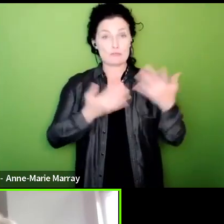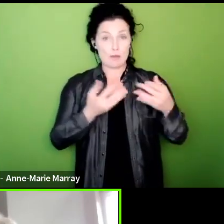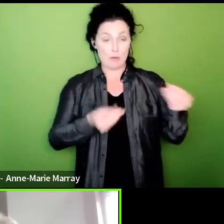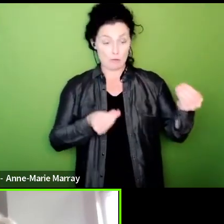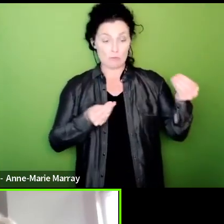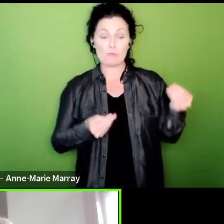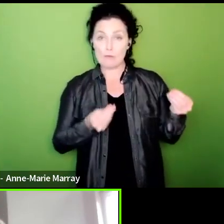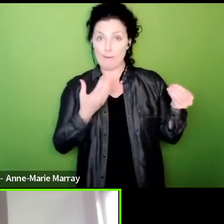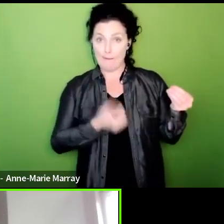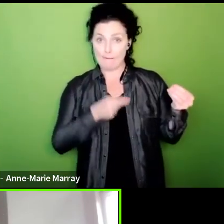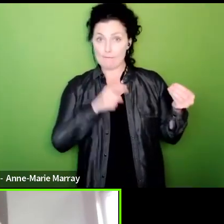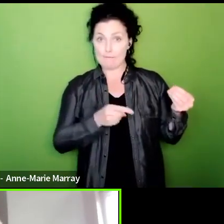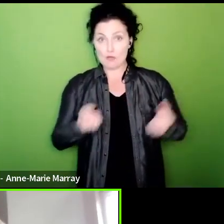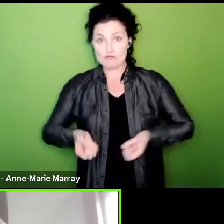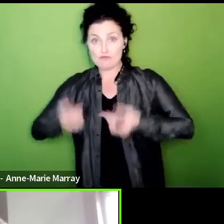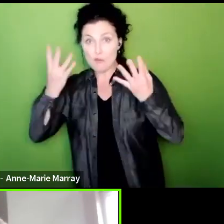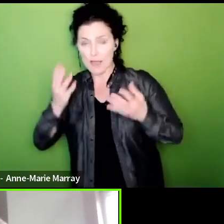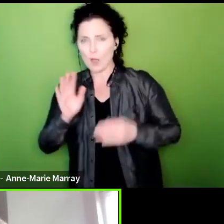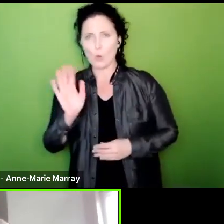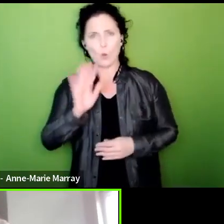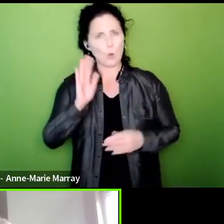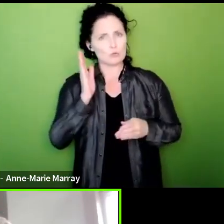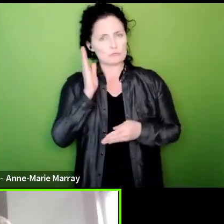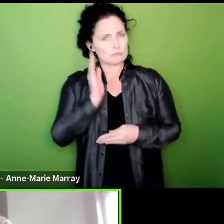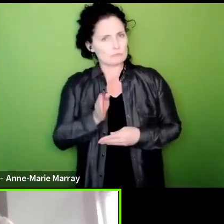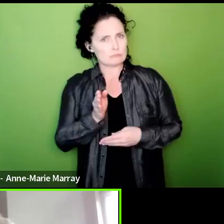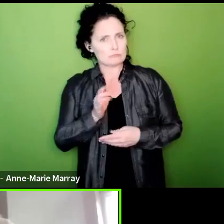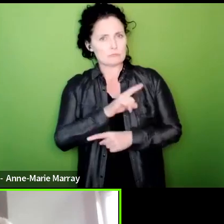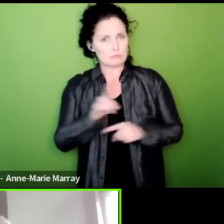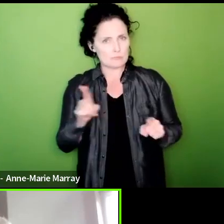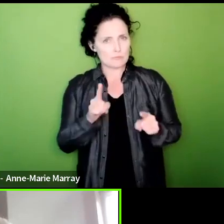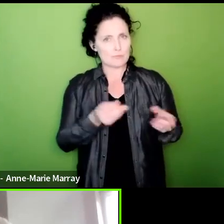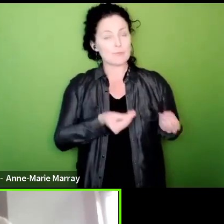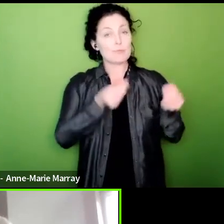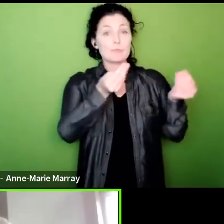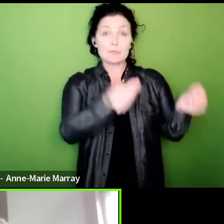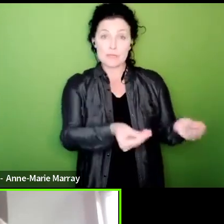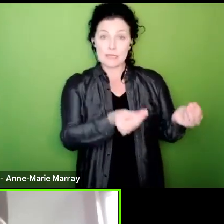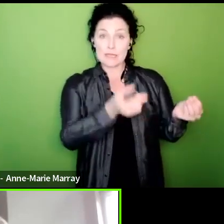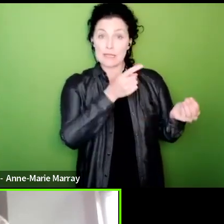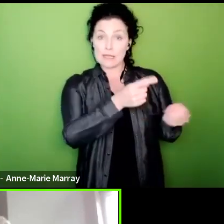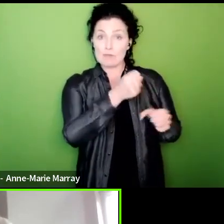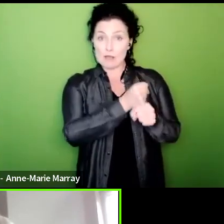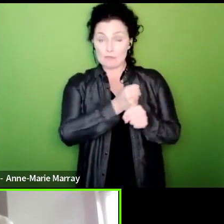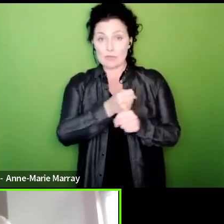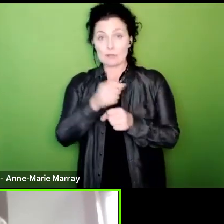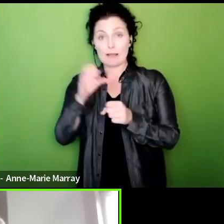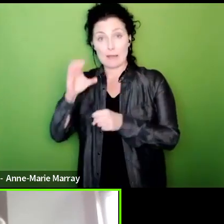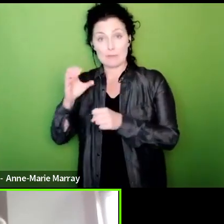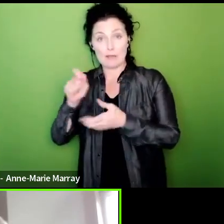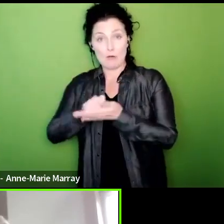and the Cabinet Office the opportunity to table proposals to the union to deliver more money job